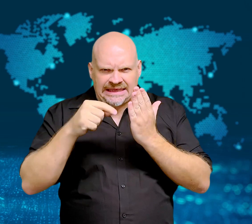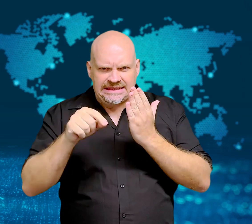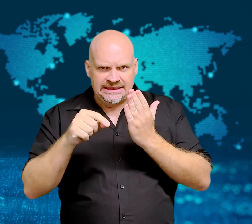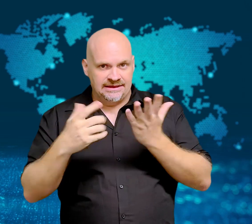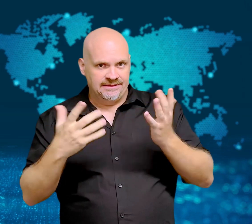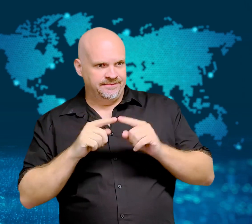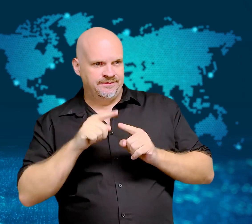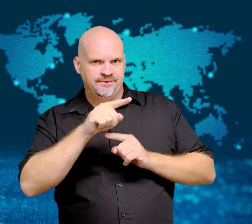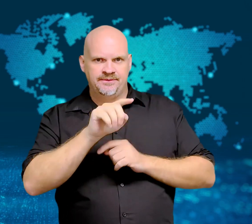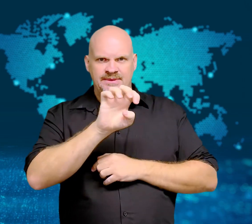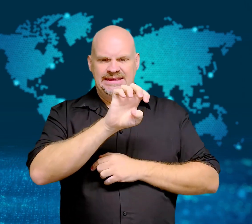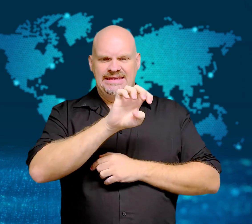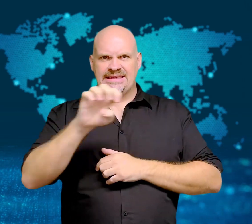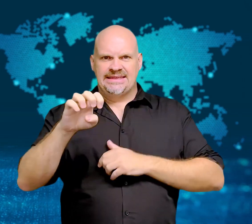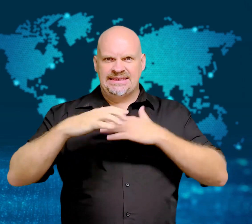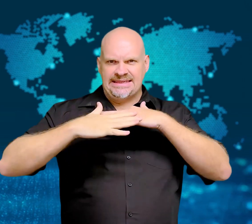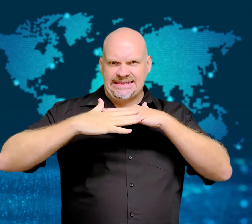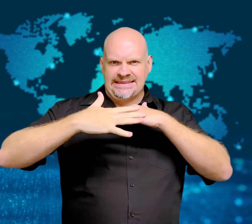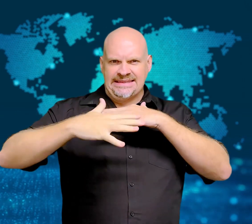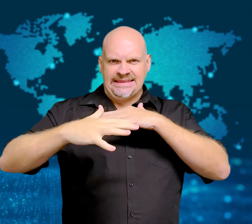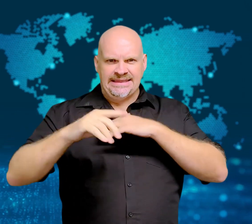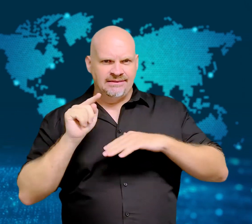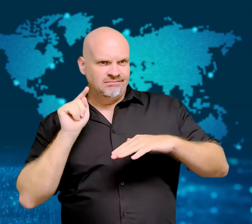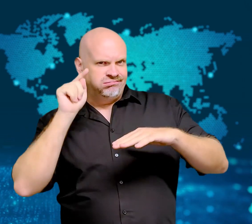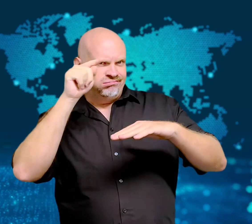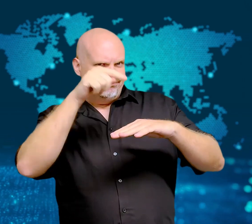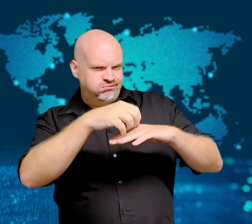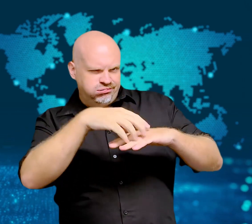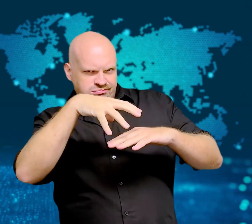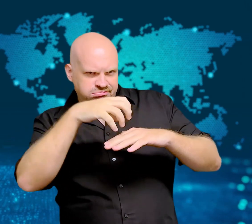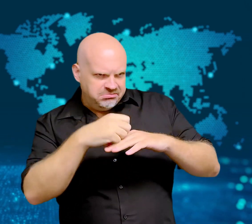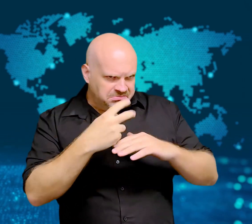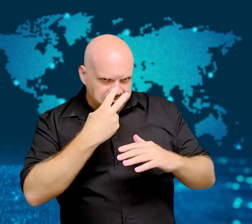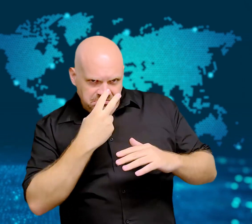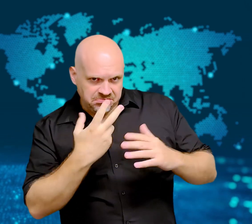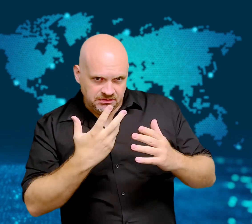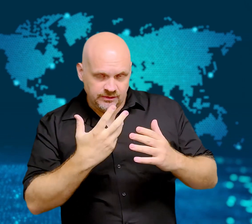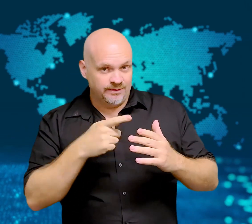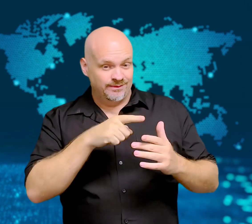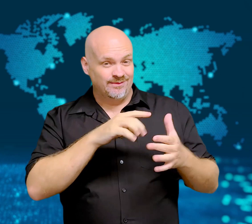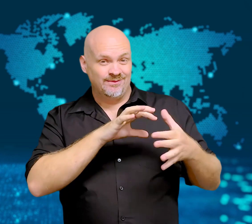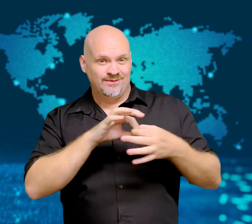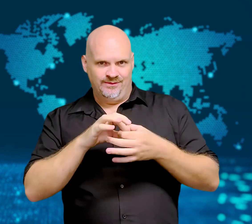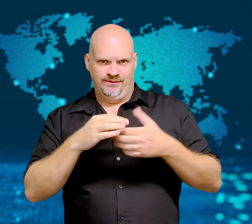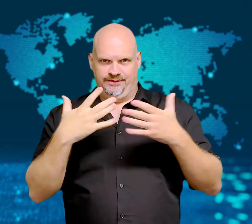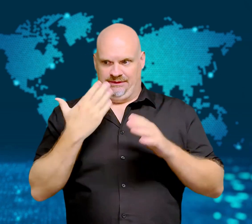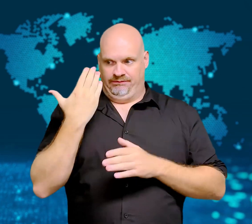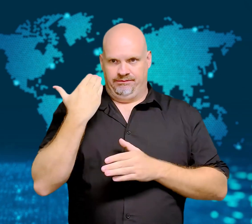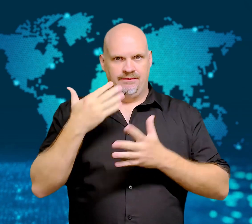following the arrival of a US' ship to South Korea.